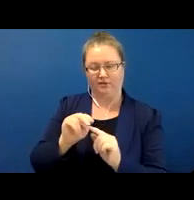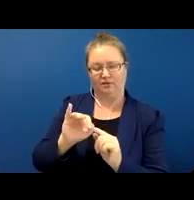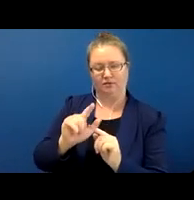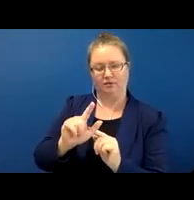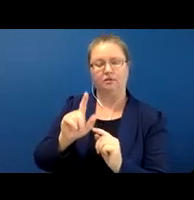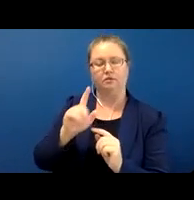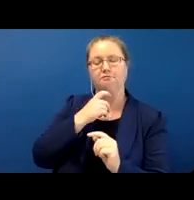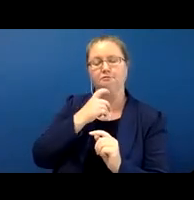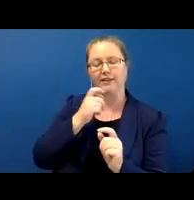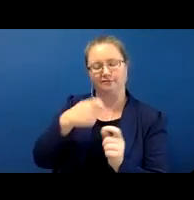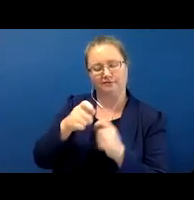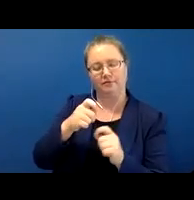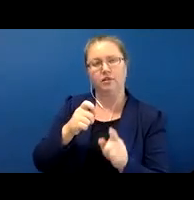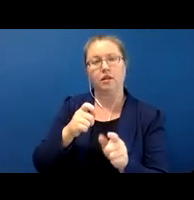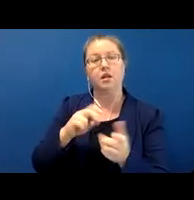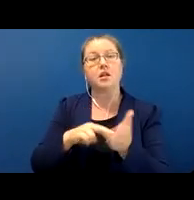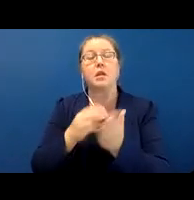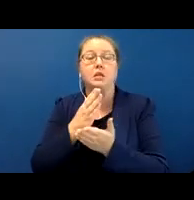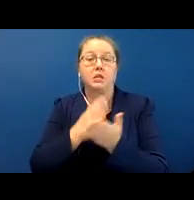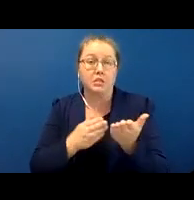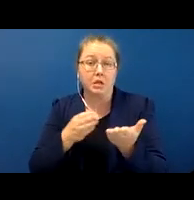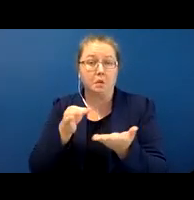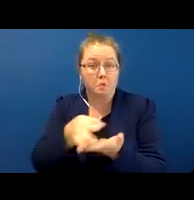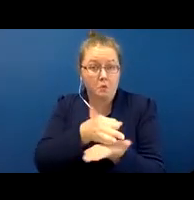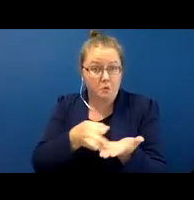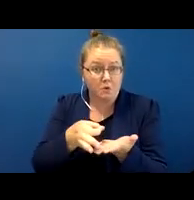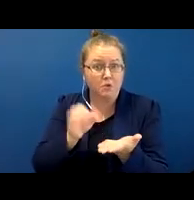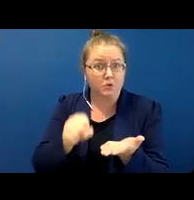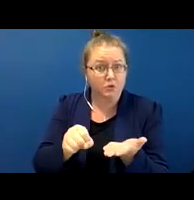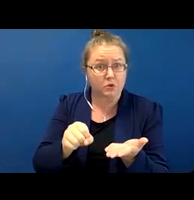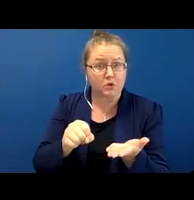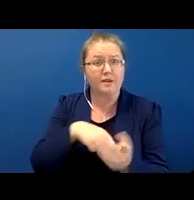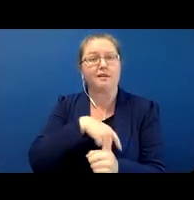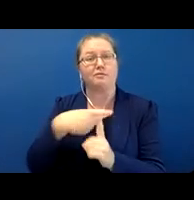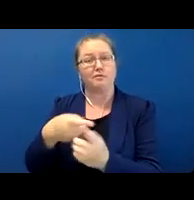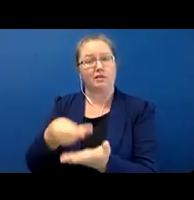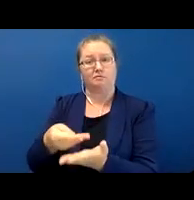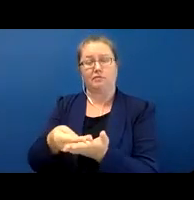it could mean ‘some coins’ but it could also mean just ‘some money are lying in